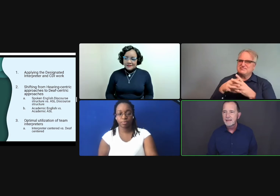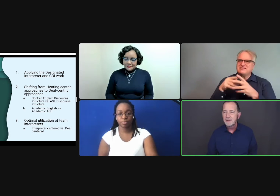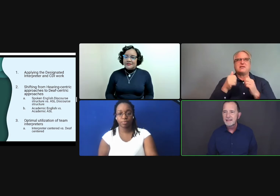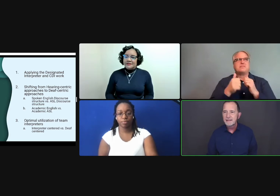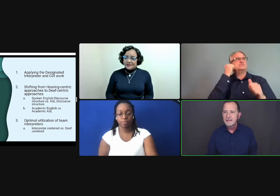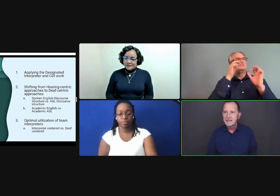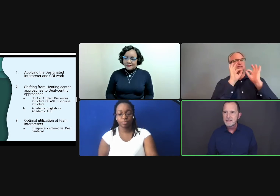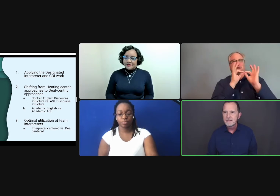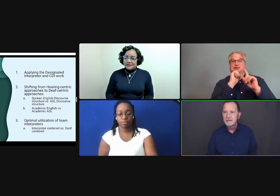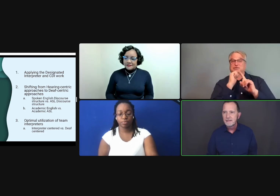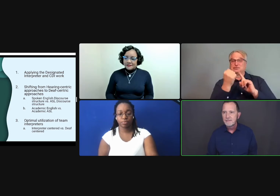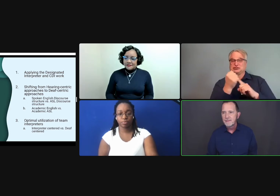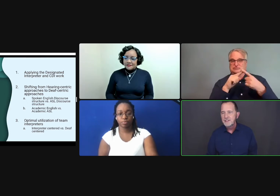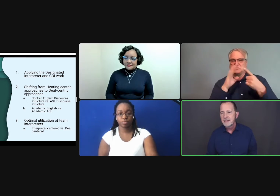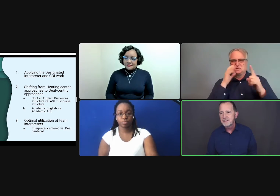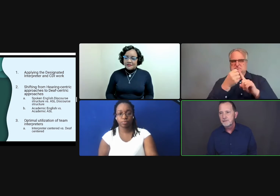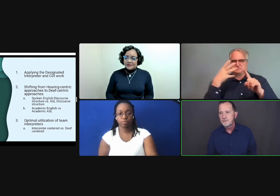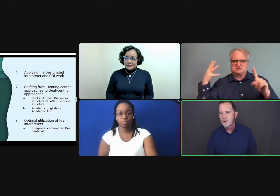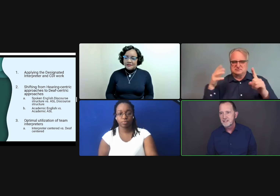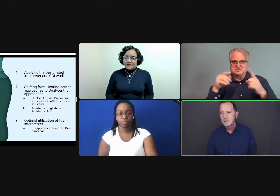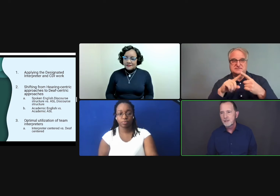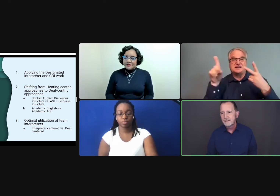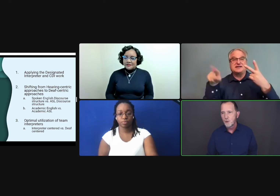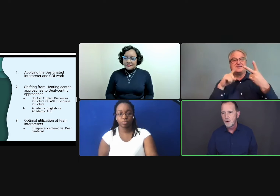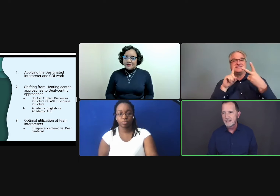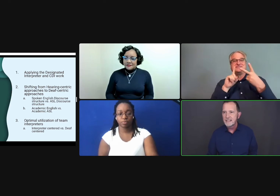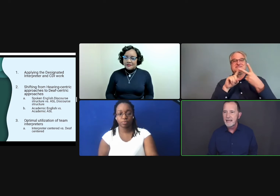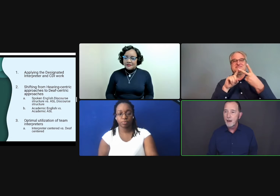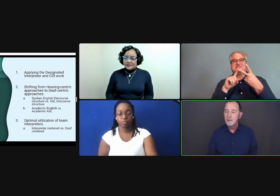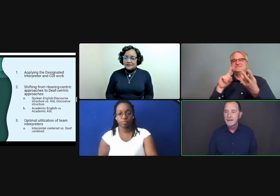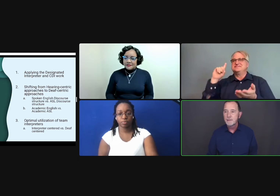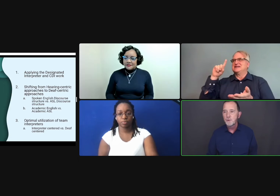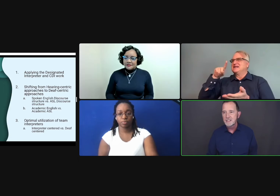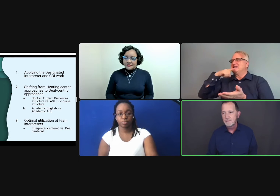And we think that it's educational for us to look at their work and see how we might import some